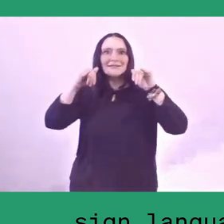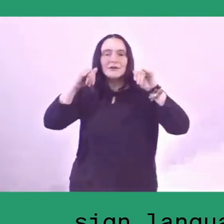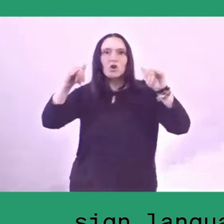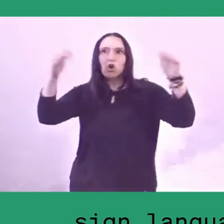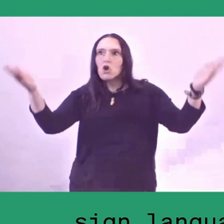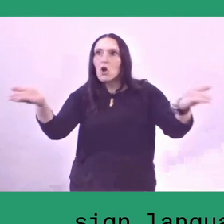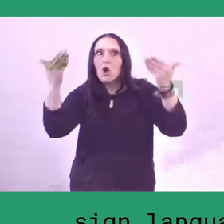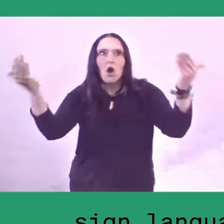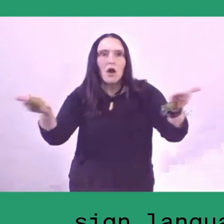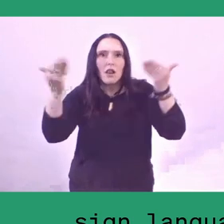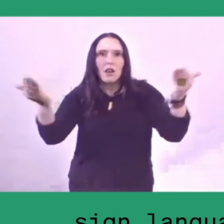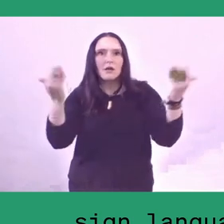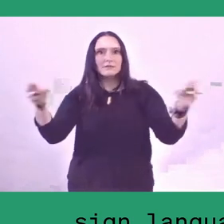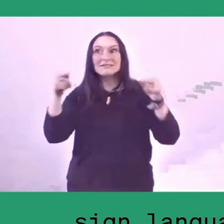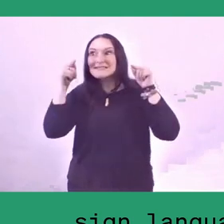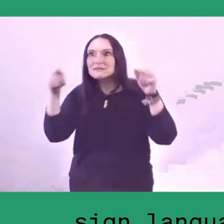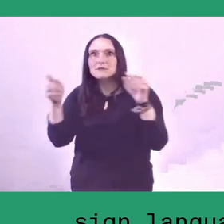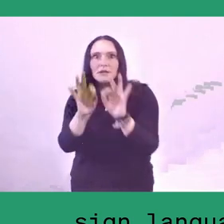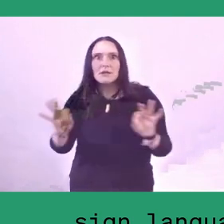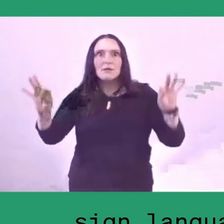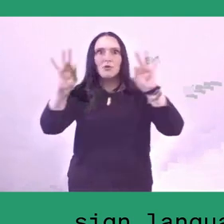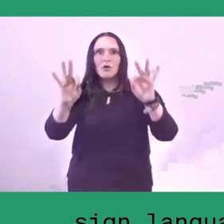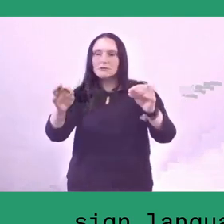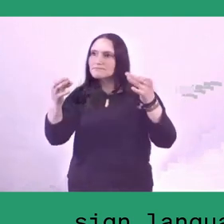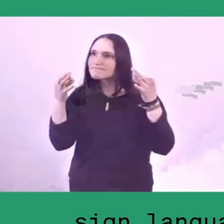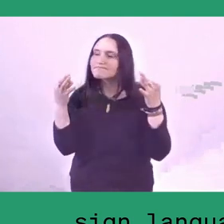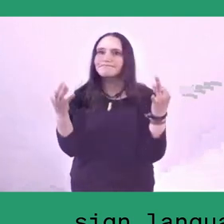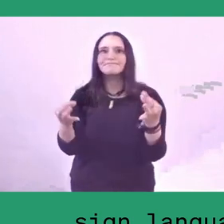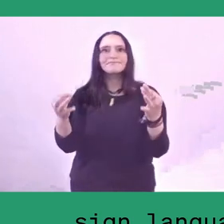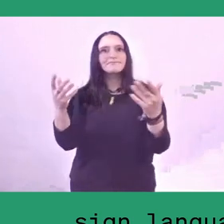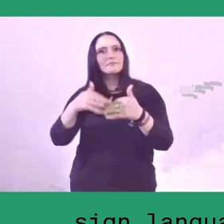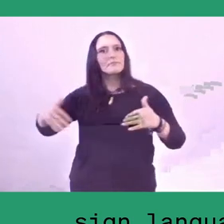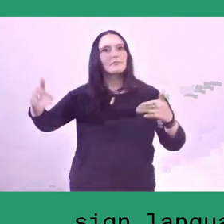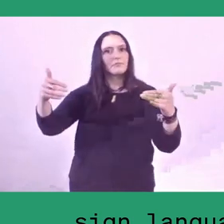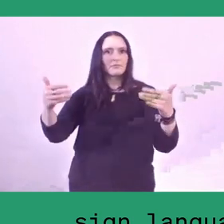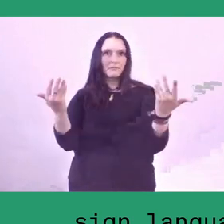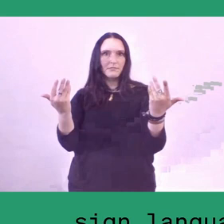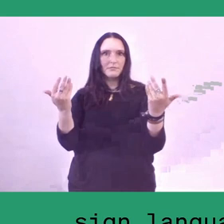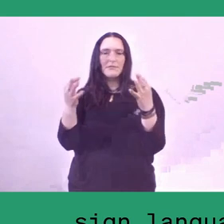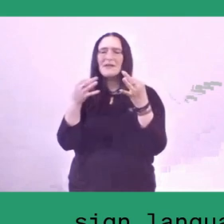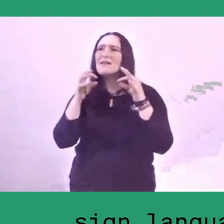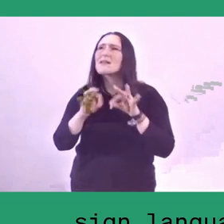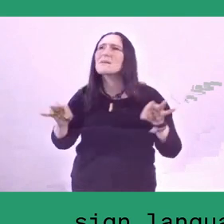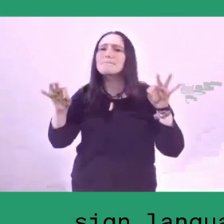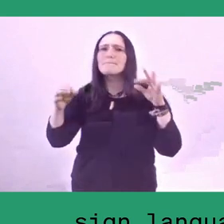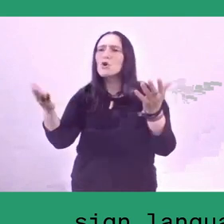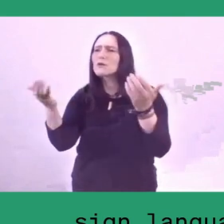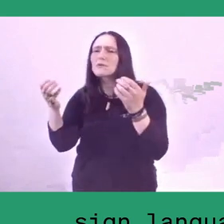of cultural collective regeneration,